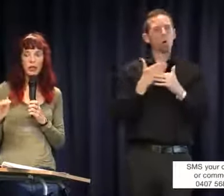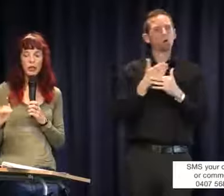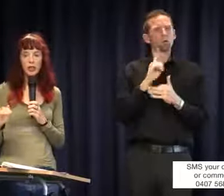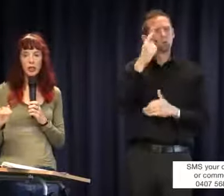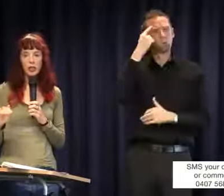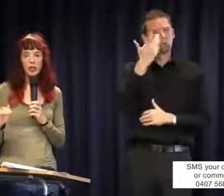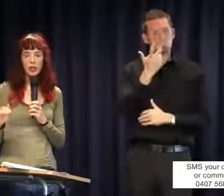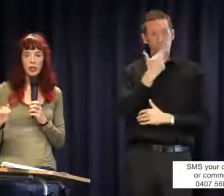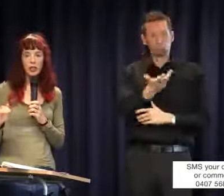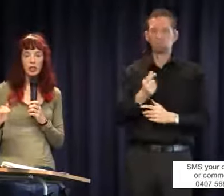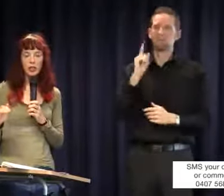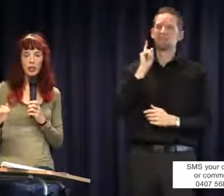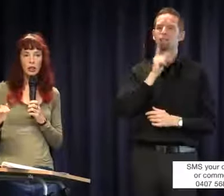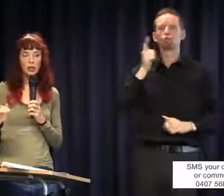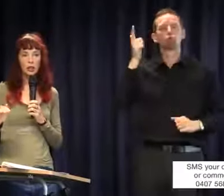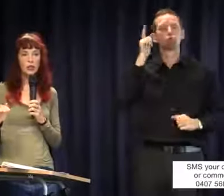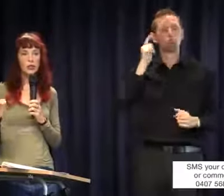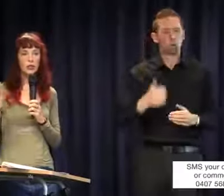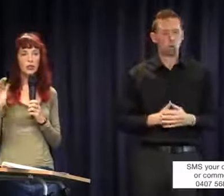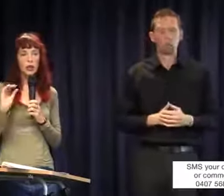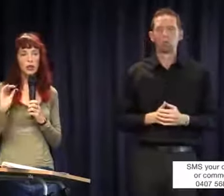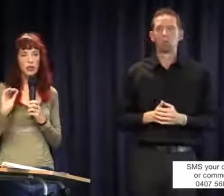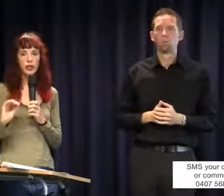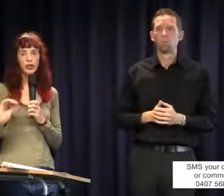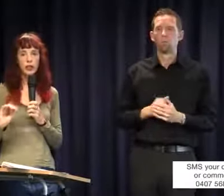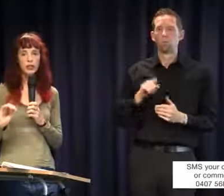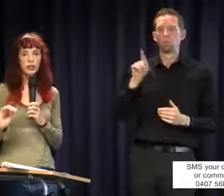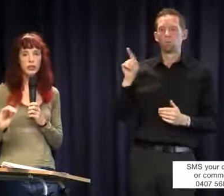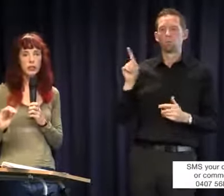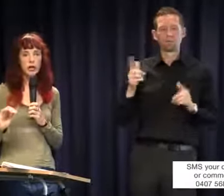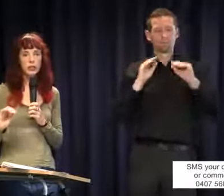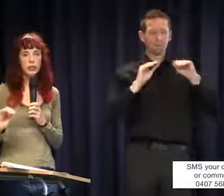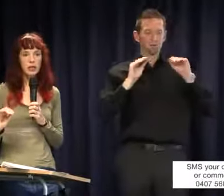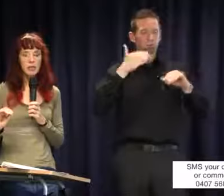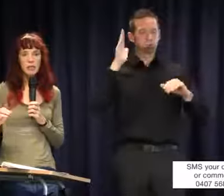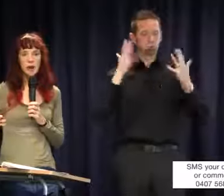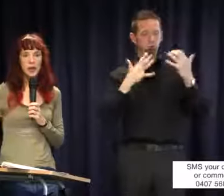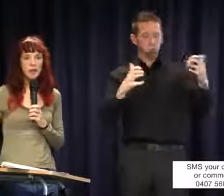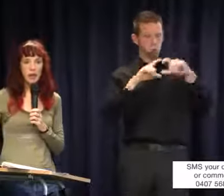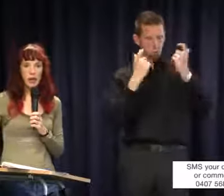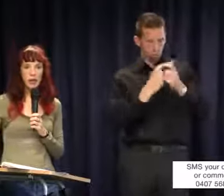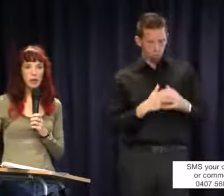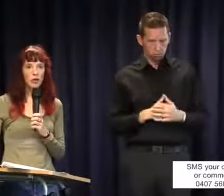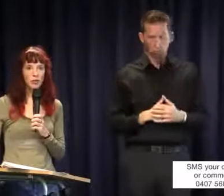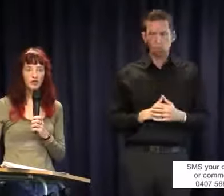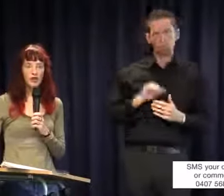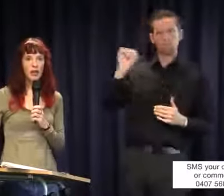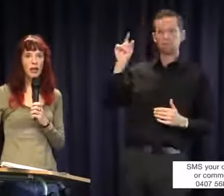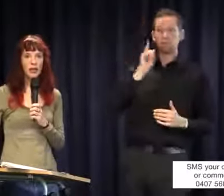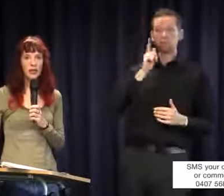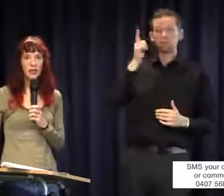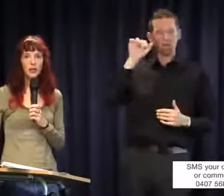teacher who is teaching directly to the class might have a vocabulary of I have no idea,